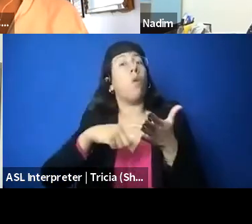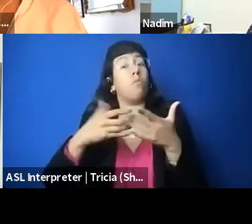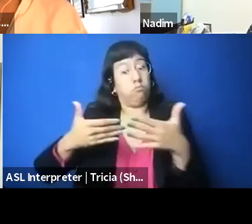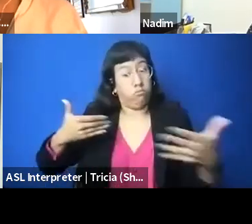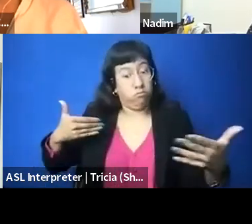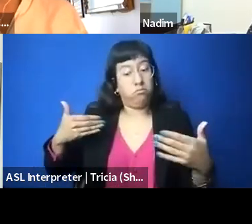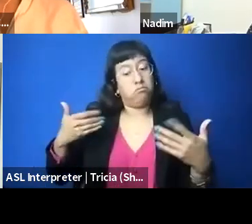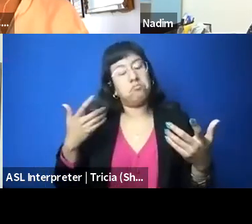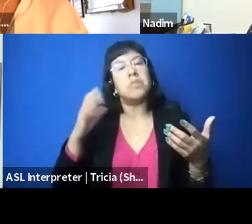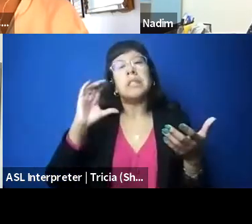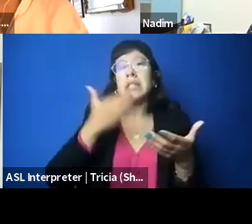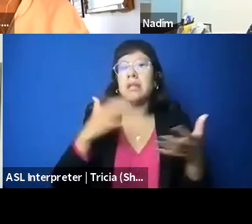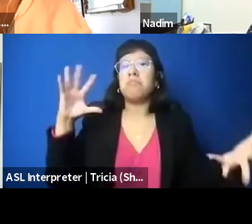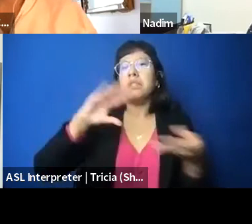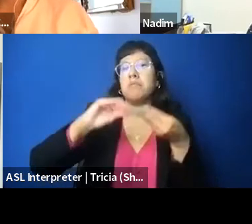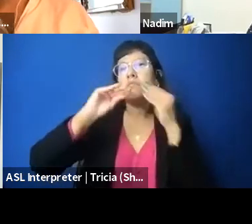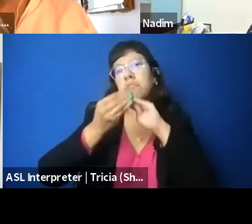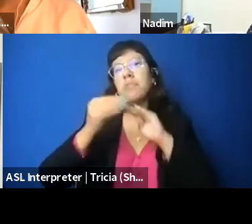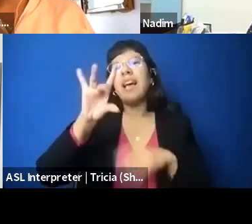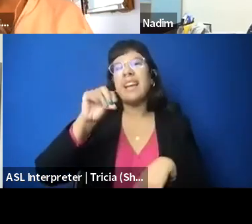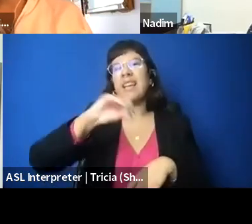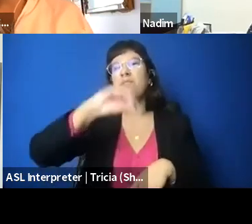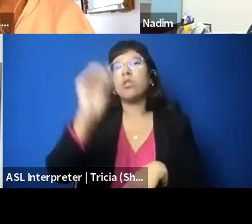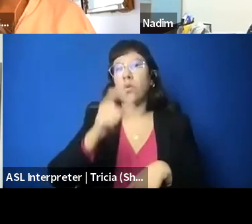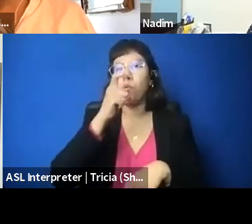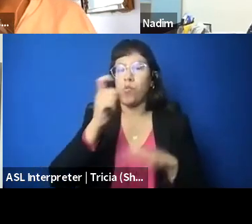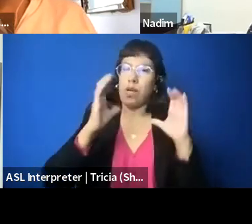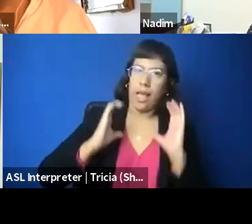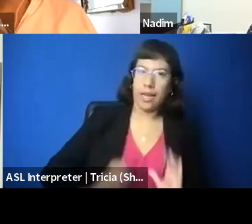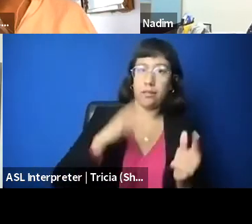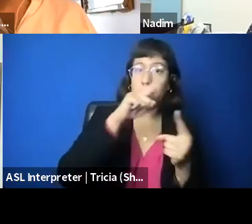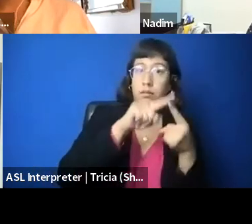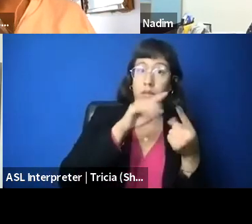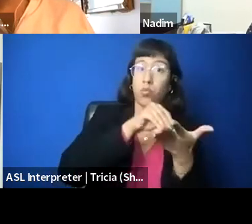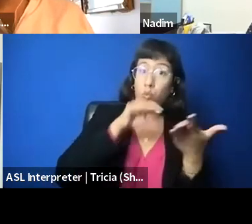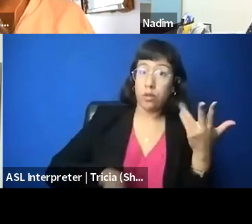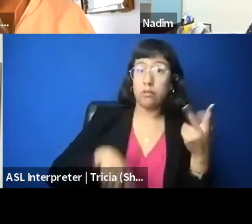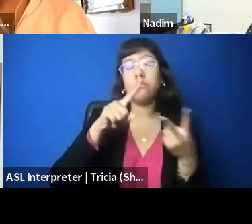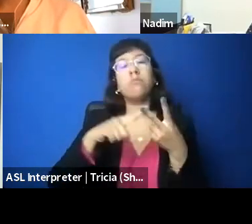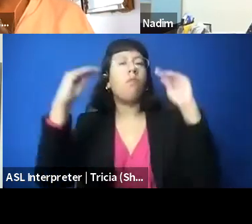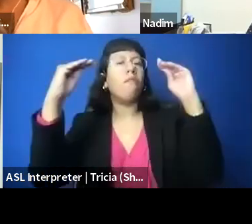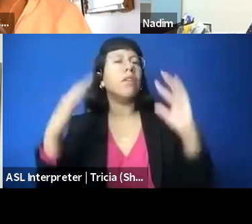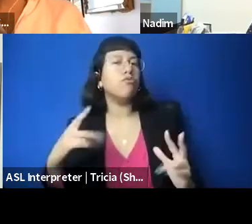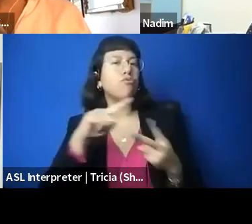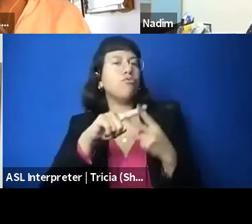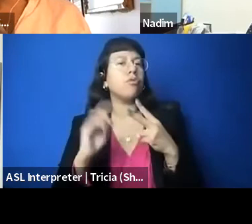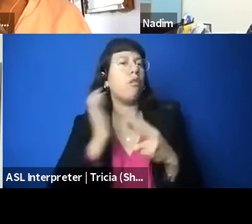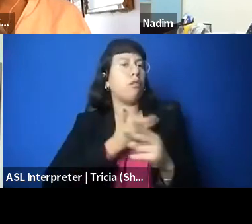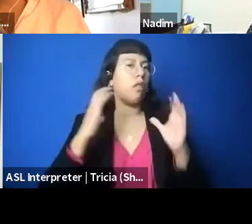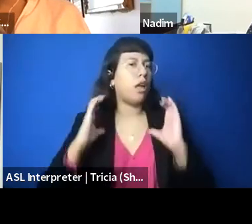like the vast majority of people who came to us were either students or professors and, you know, in some ways this really made sense.